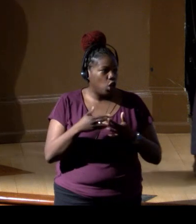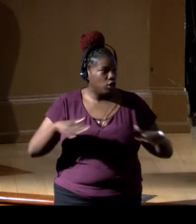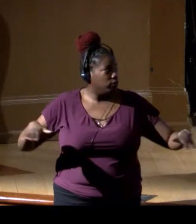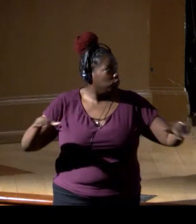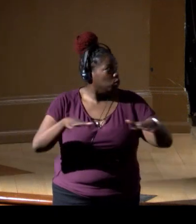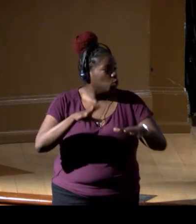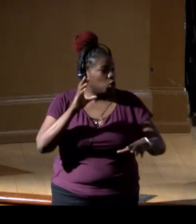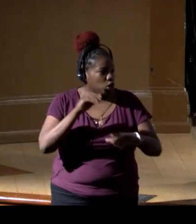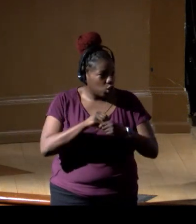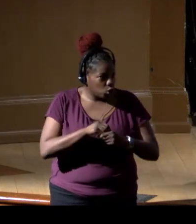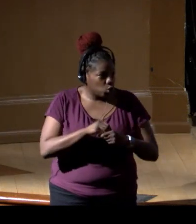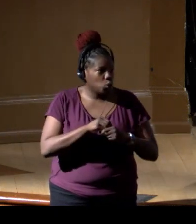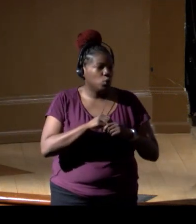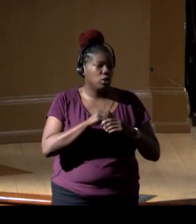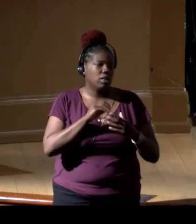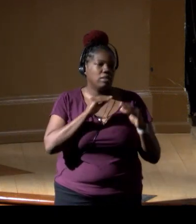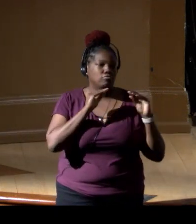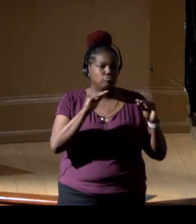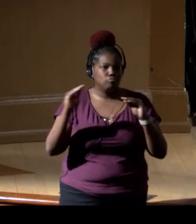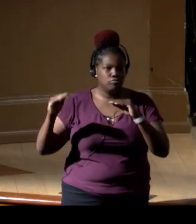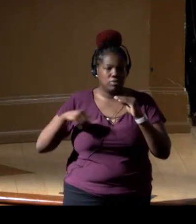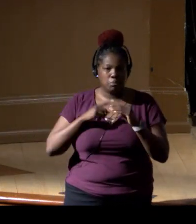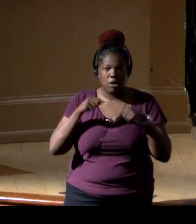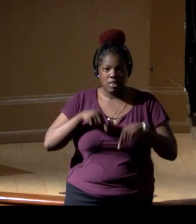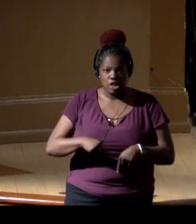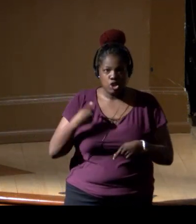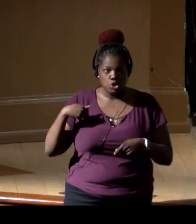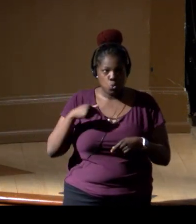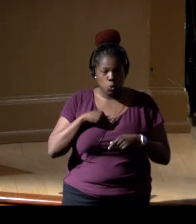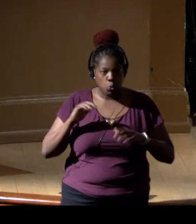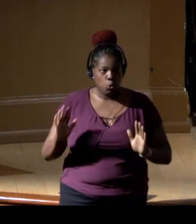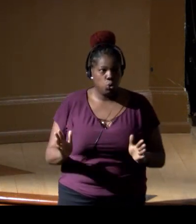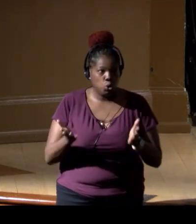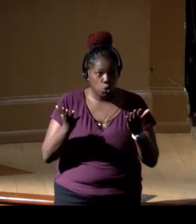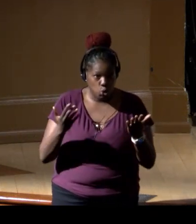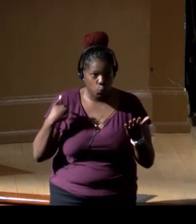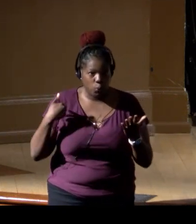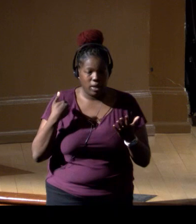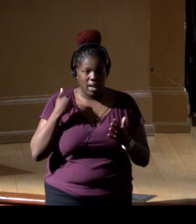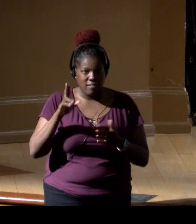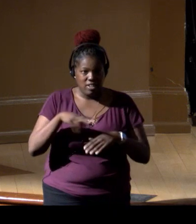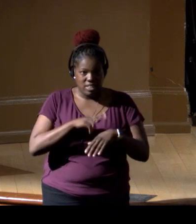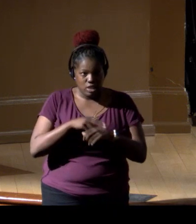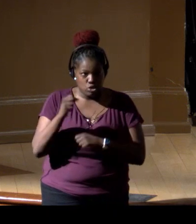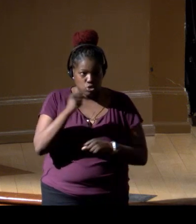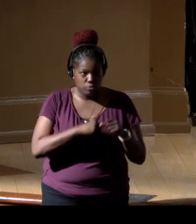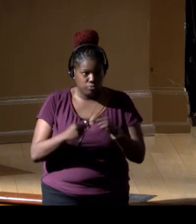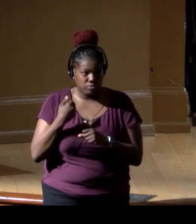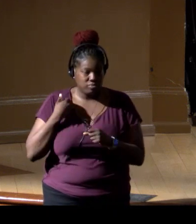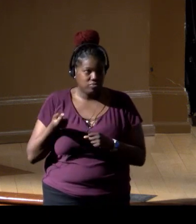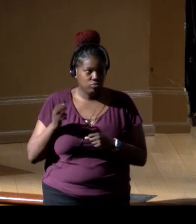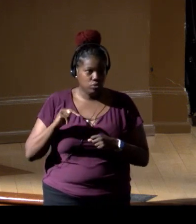and educate on the thinking of this, and we will be pushing it, and we have our national strategy, we have our own agency strategy.